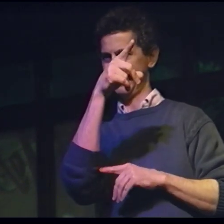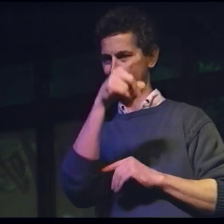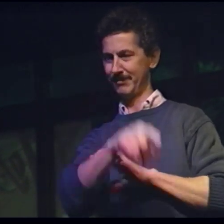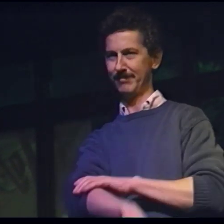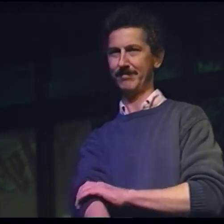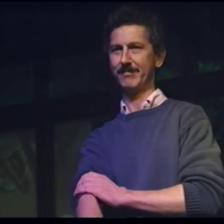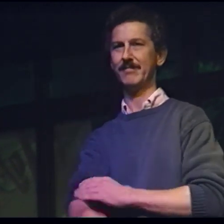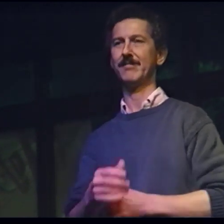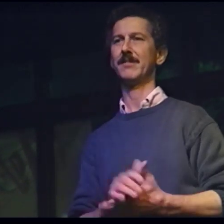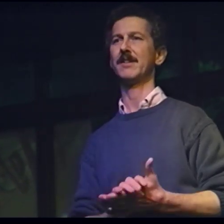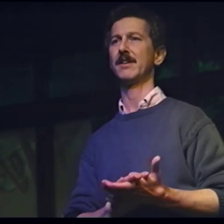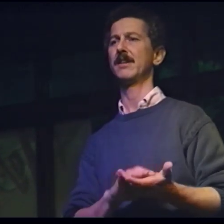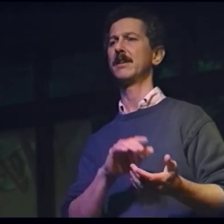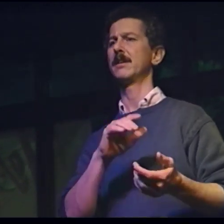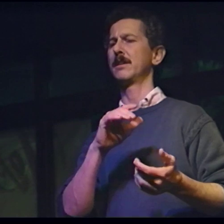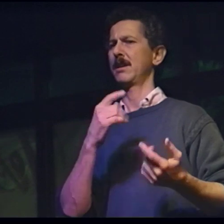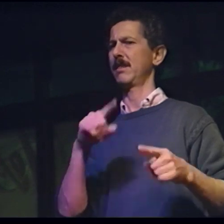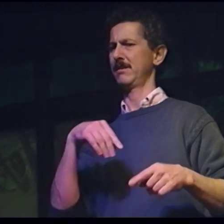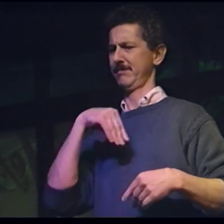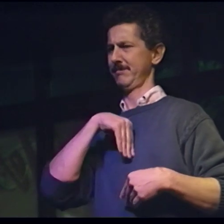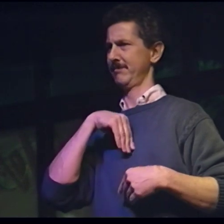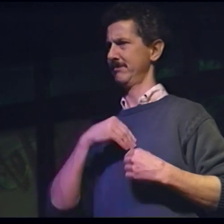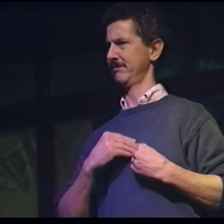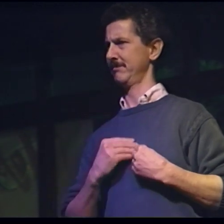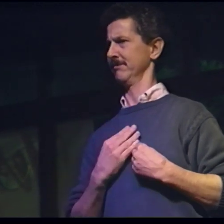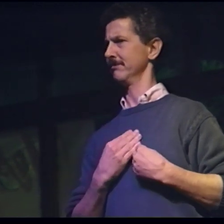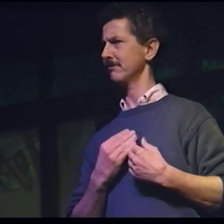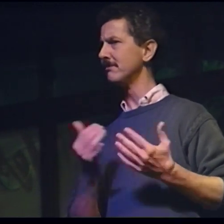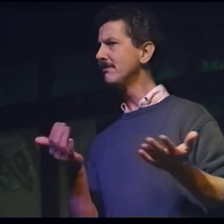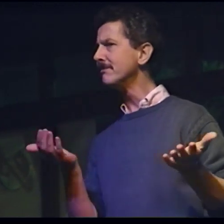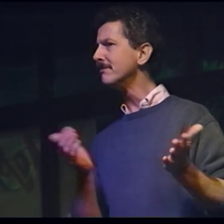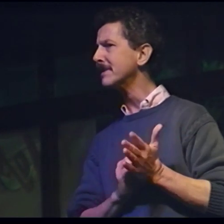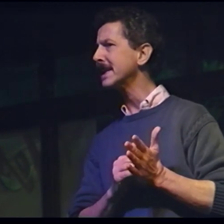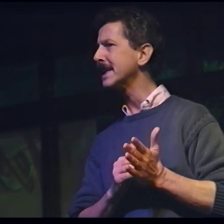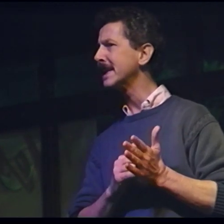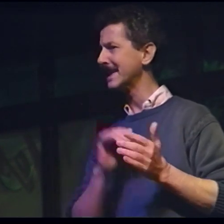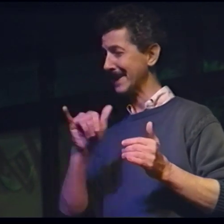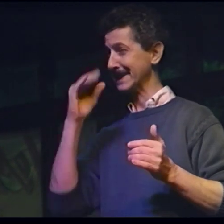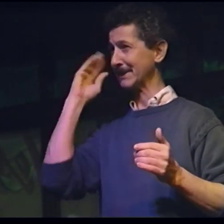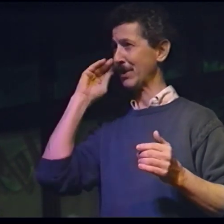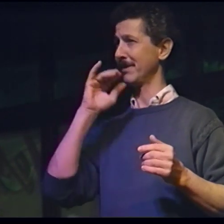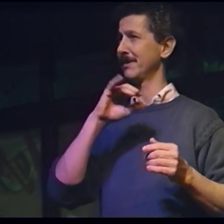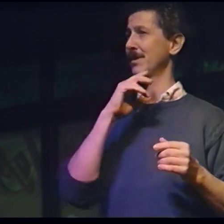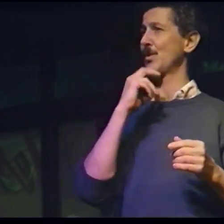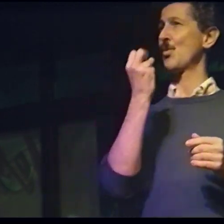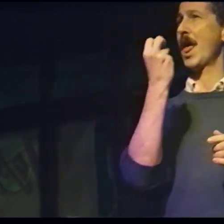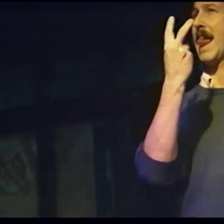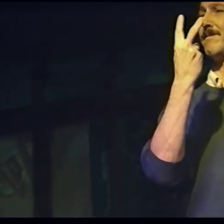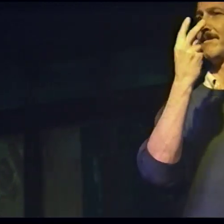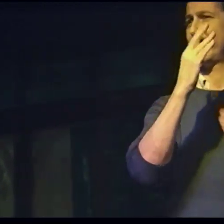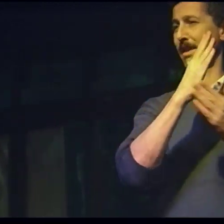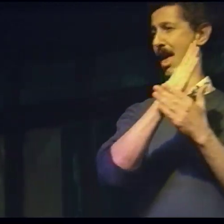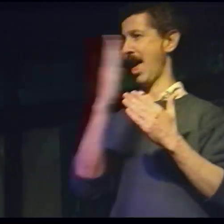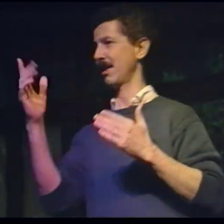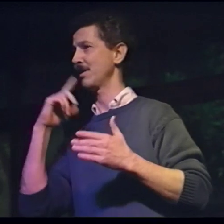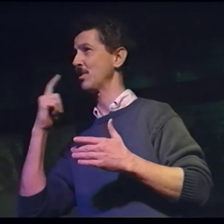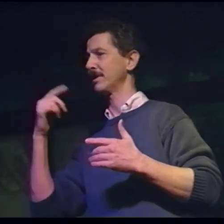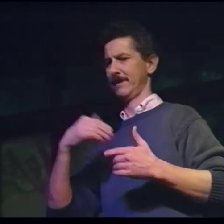...I was a student at NTID... ...and I noticed that that same inner drive was still there.